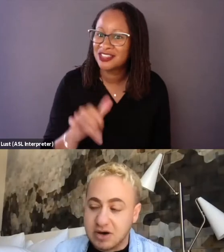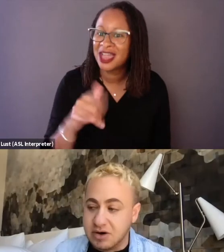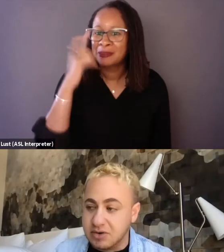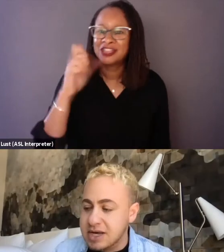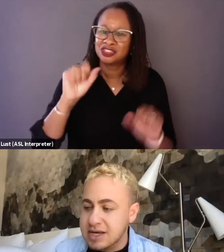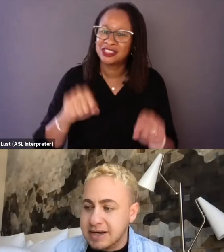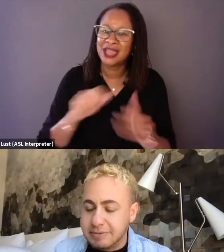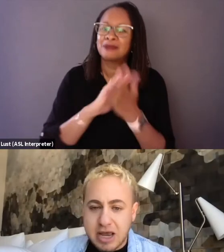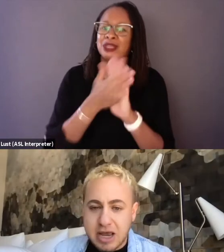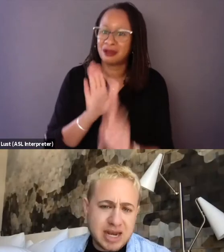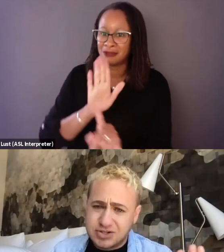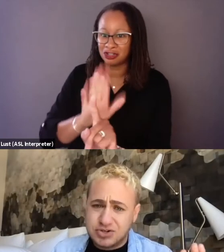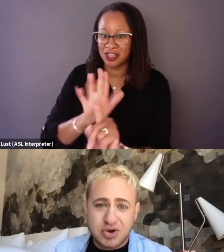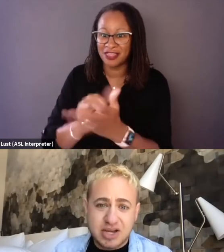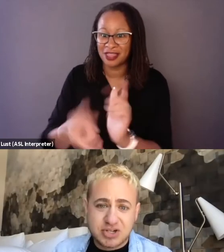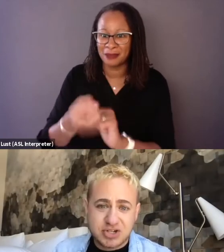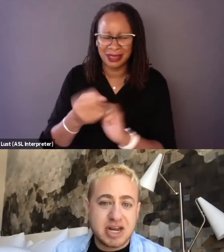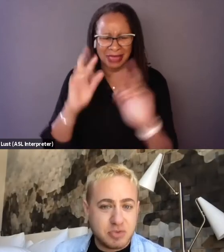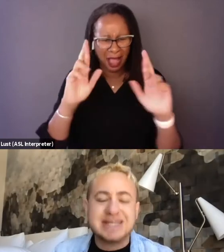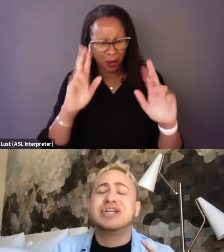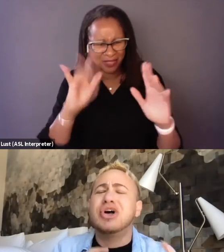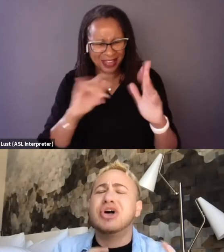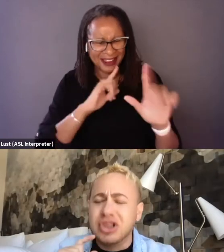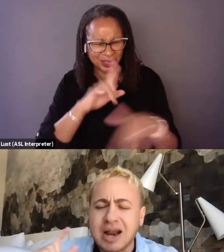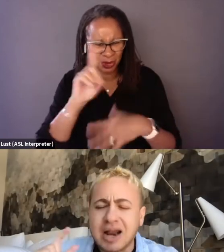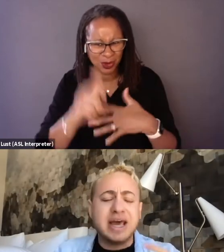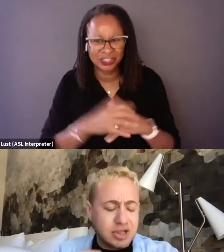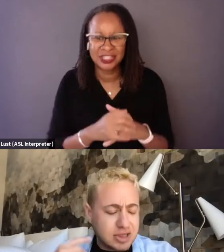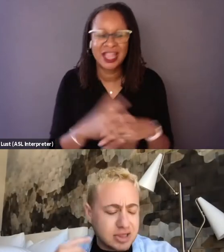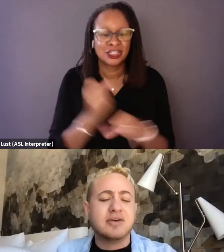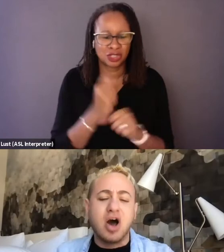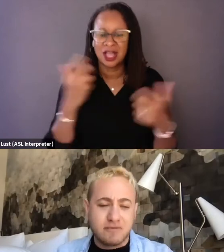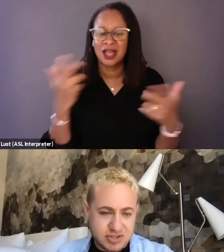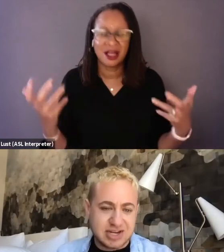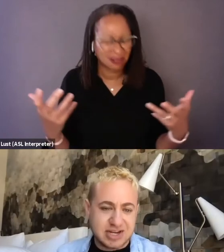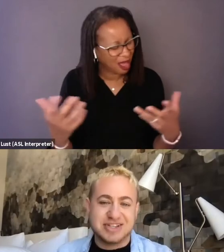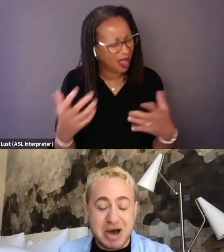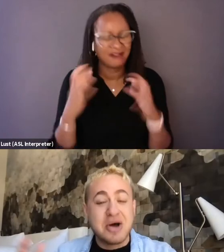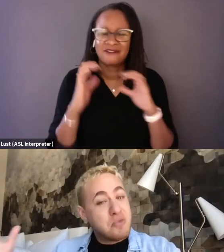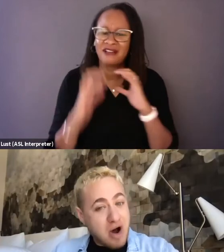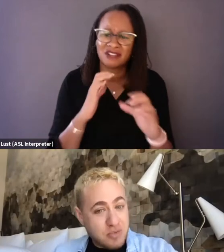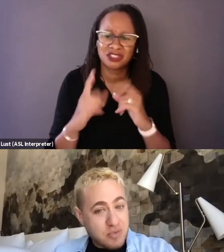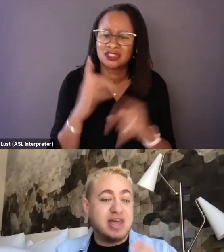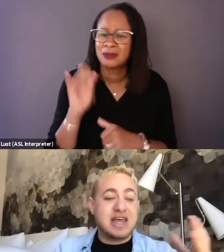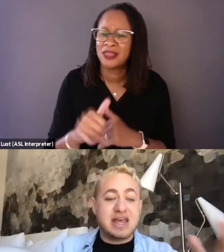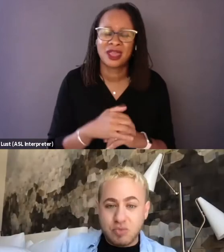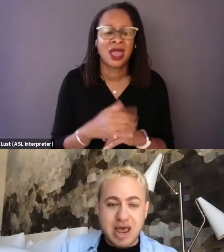So I hope that answers the question, but it took a lot, we had a lot of conversations about what would fit in and what,